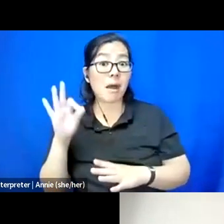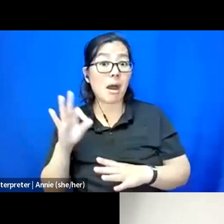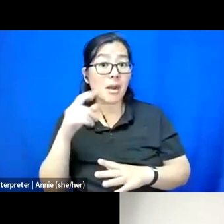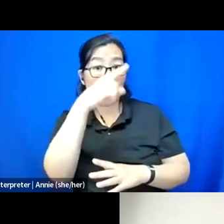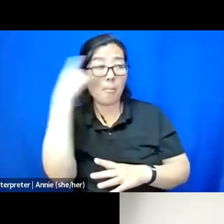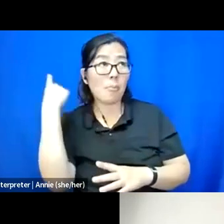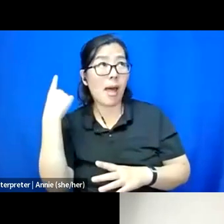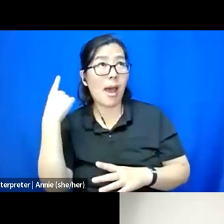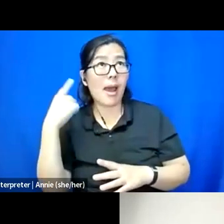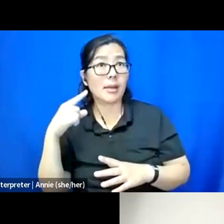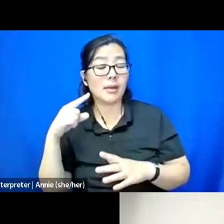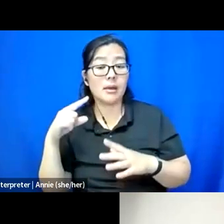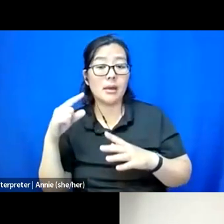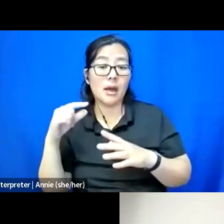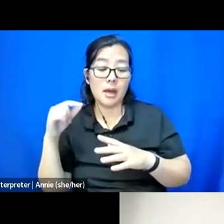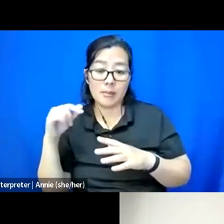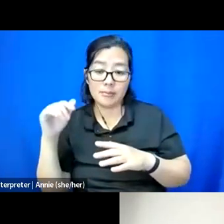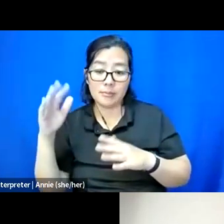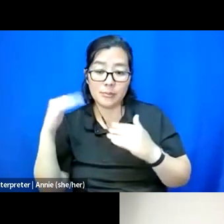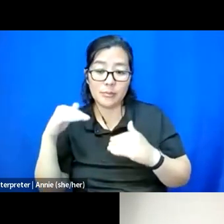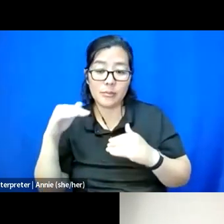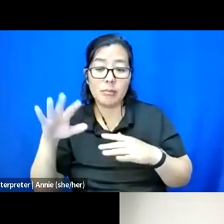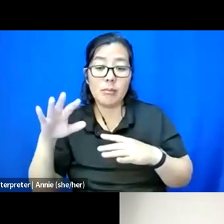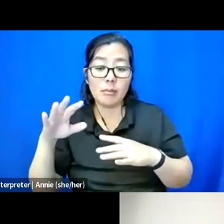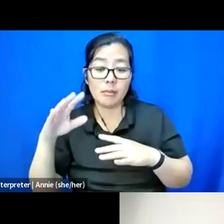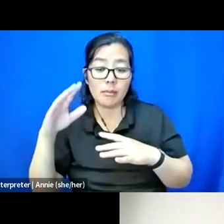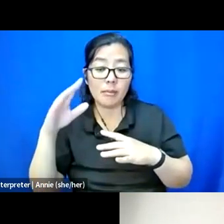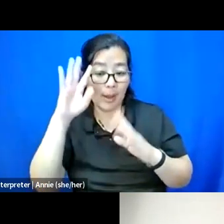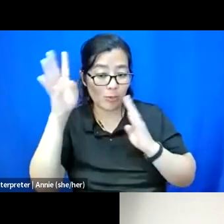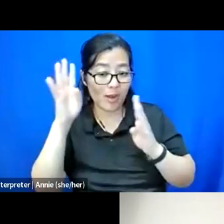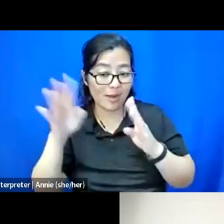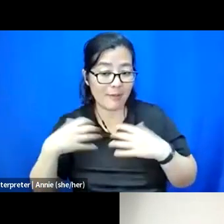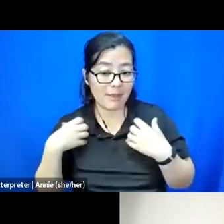I think we were able to use all of the letters. Because on Twitter, we were Black Creative HG.